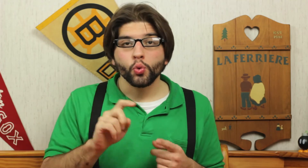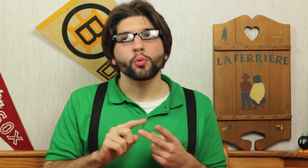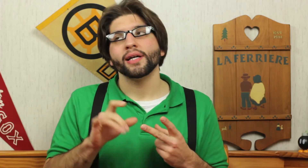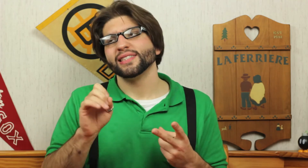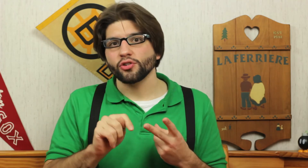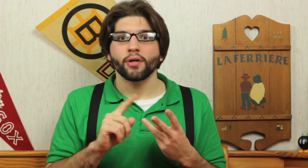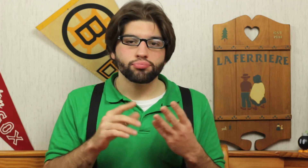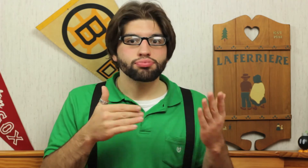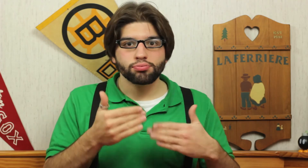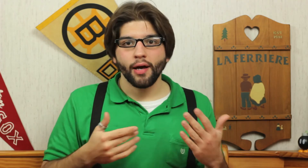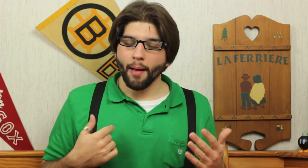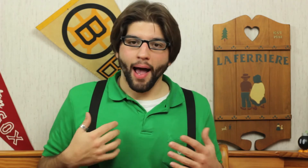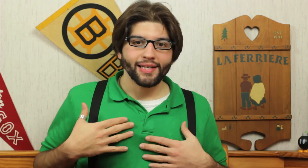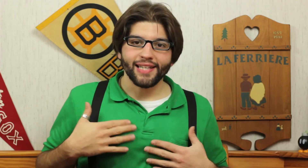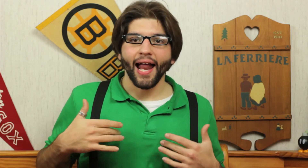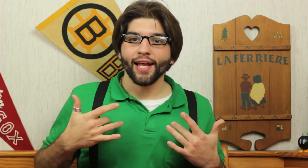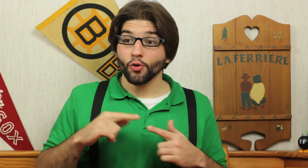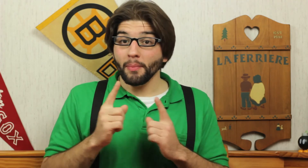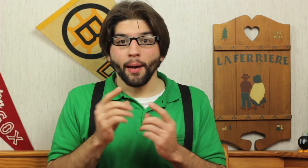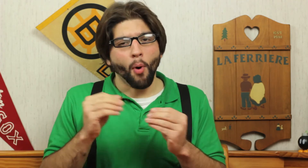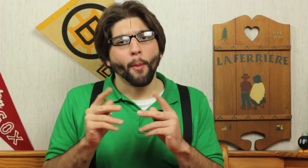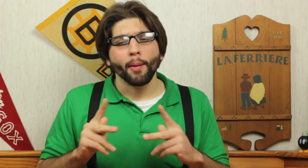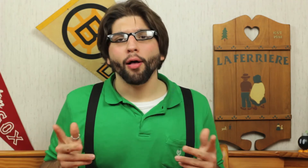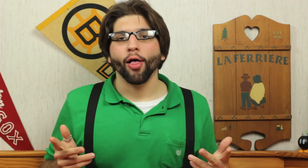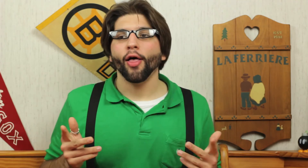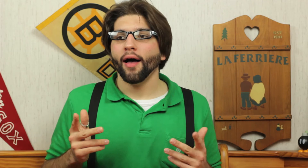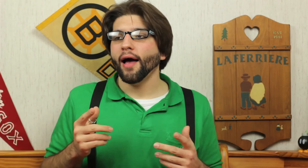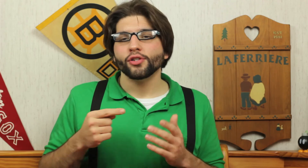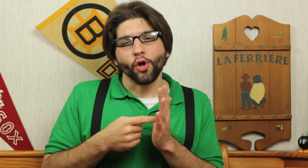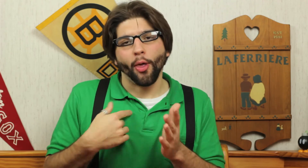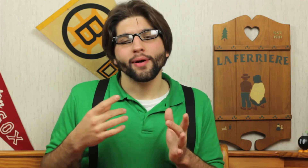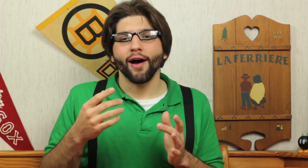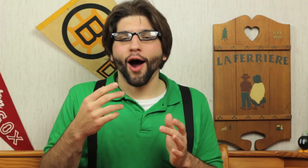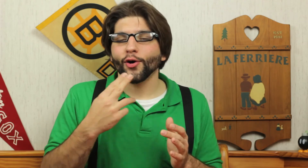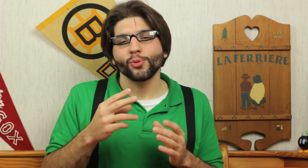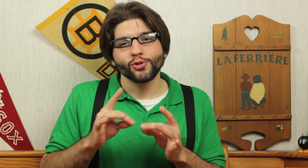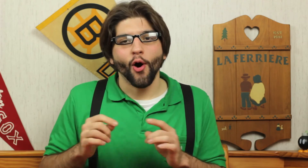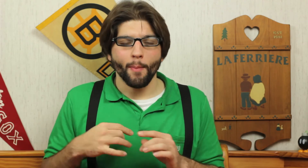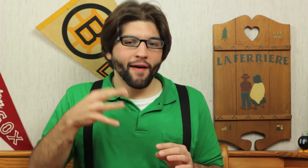I'm excited to meet more people and show them the cute stories with my father and I.